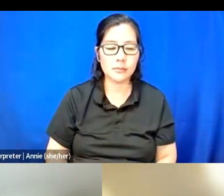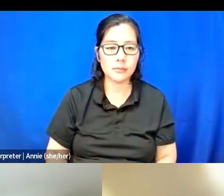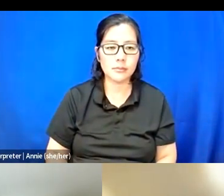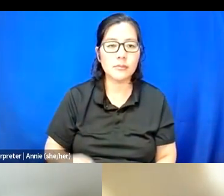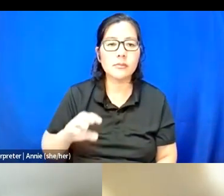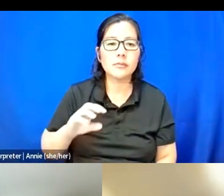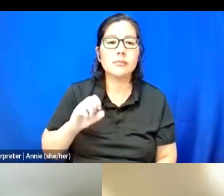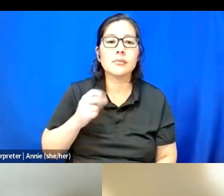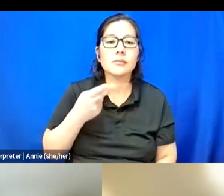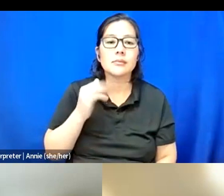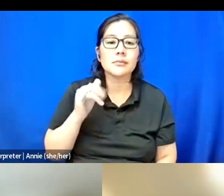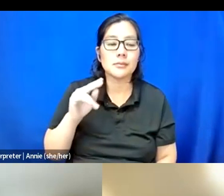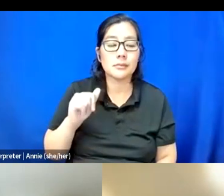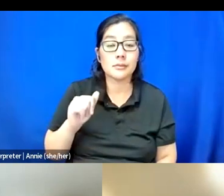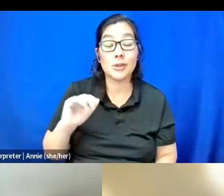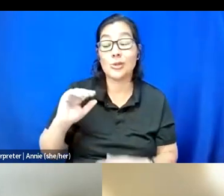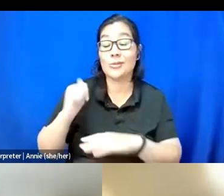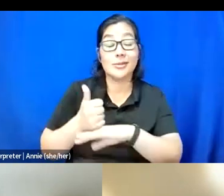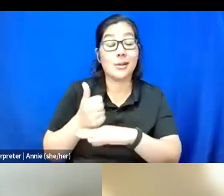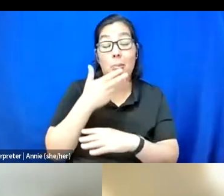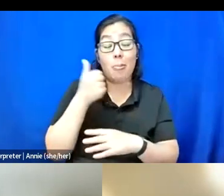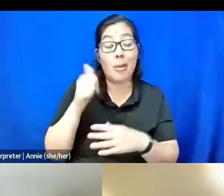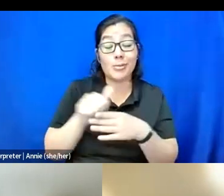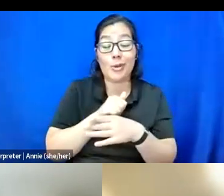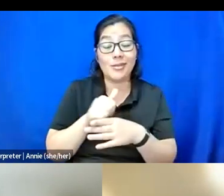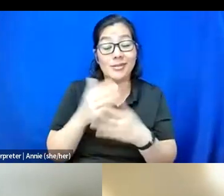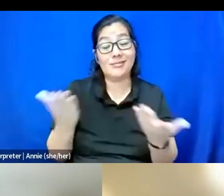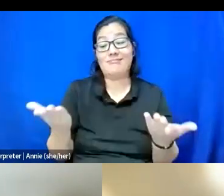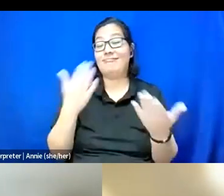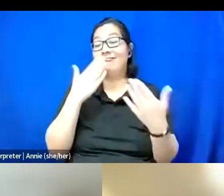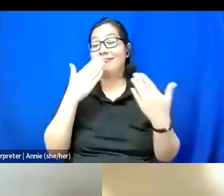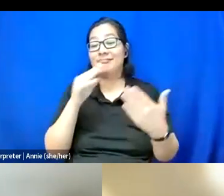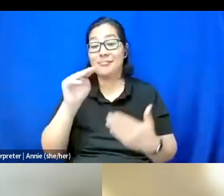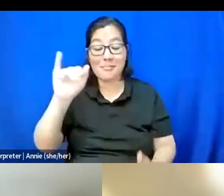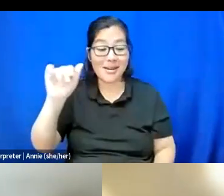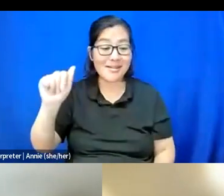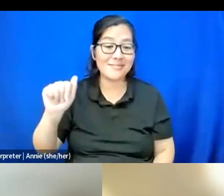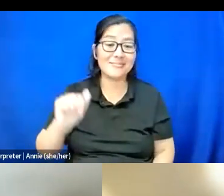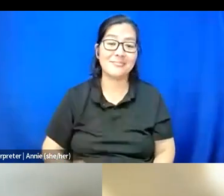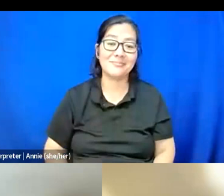You just laid down some best practices. So thank you, Mia. Ebony or Thai?